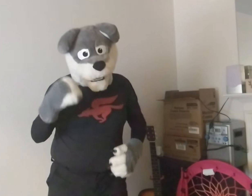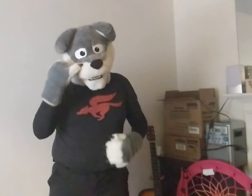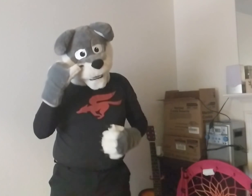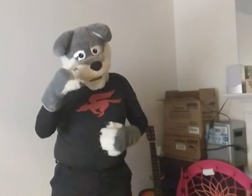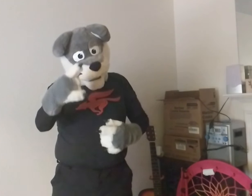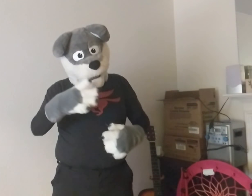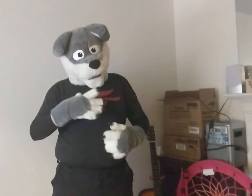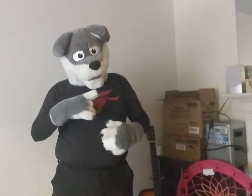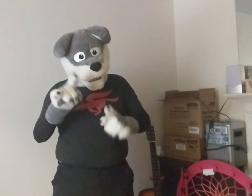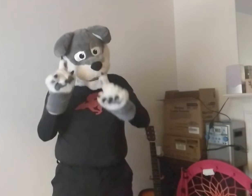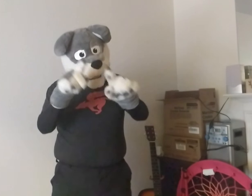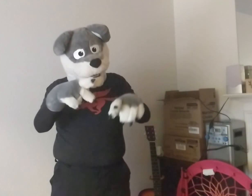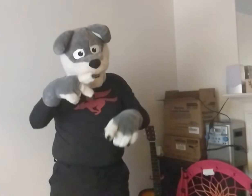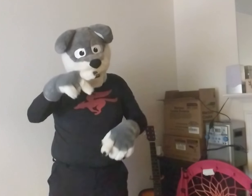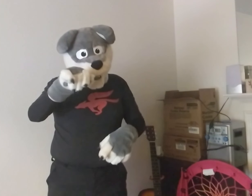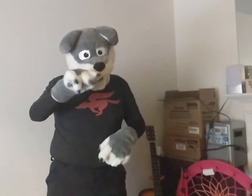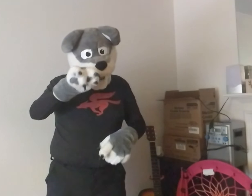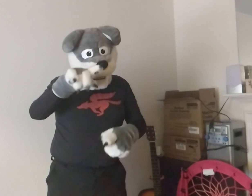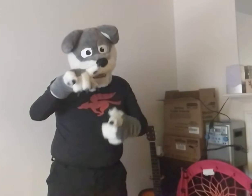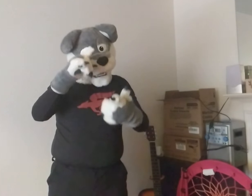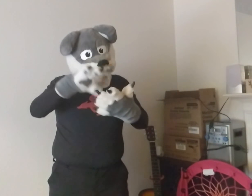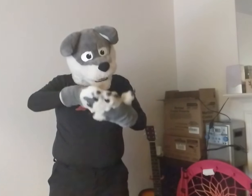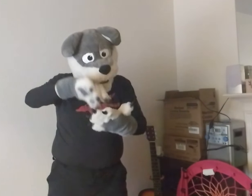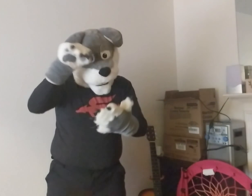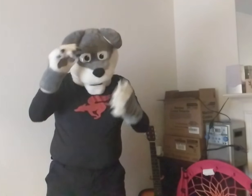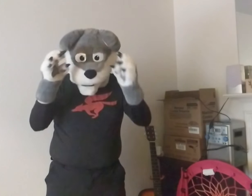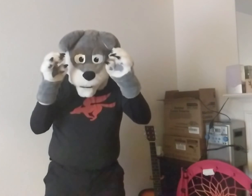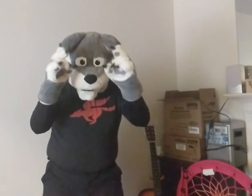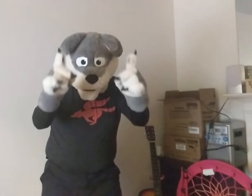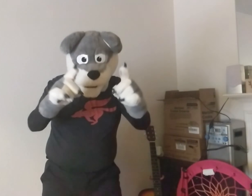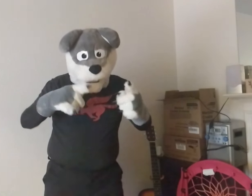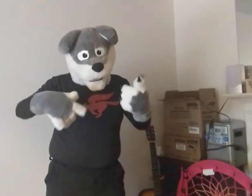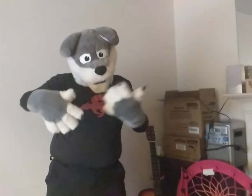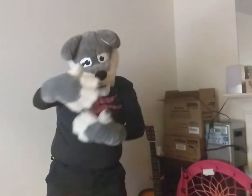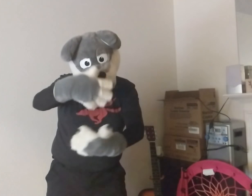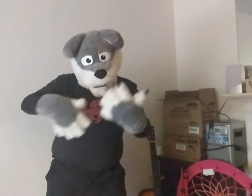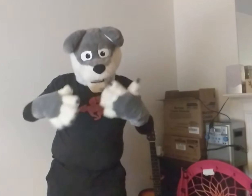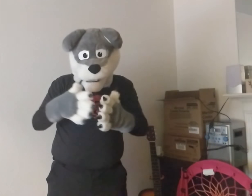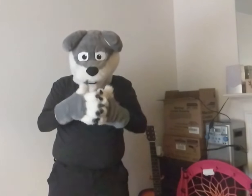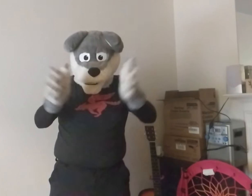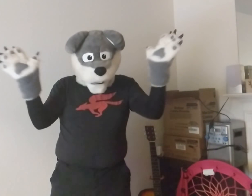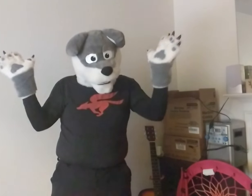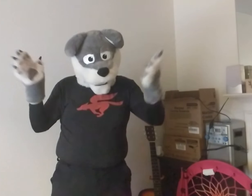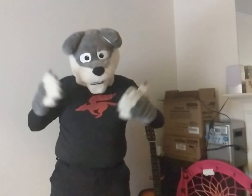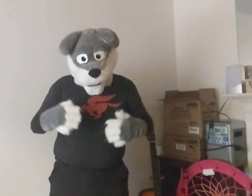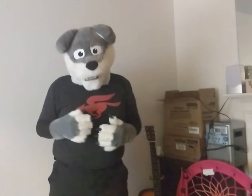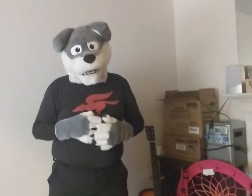If you like going to the panels to learn more about education, social, and general?